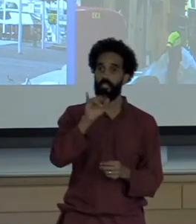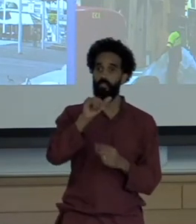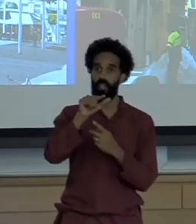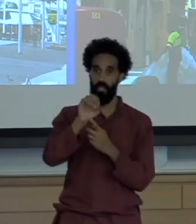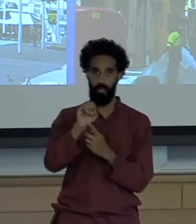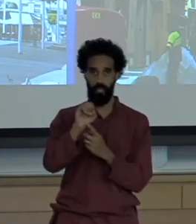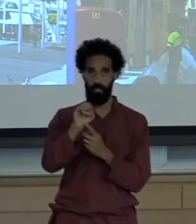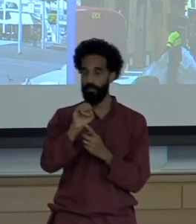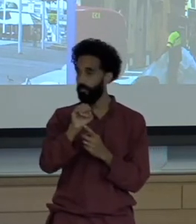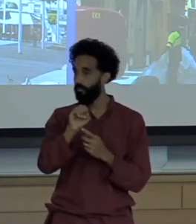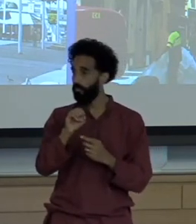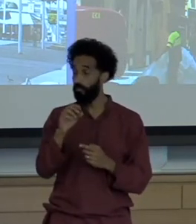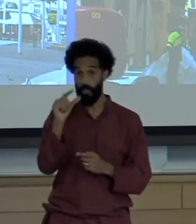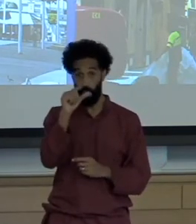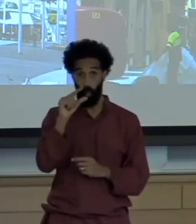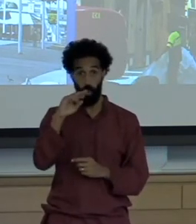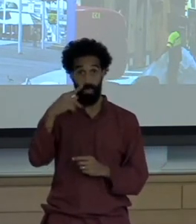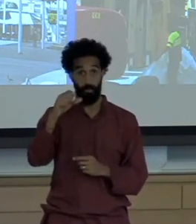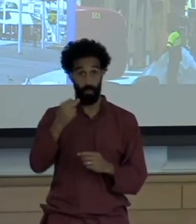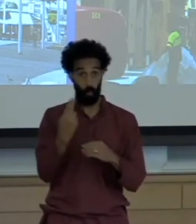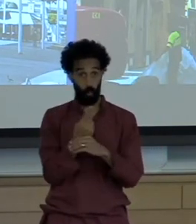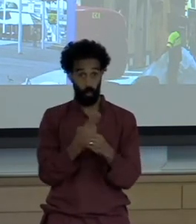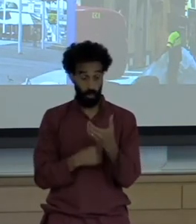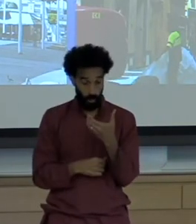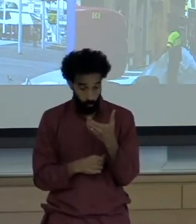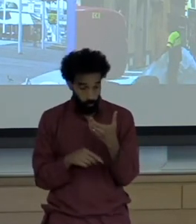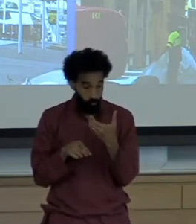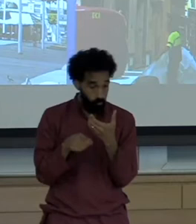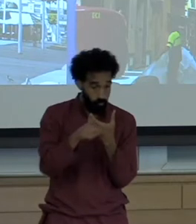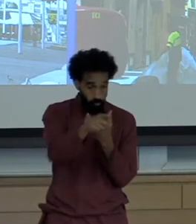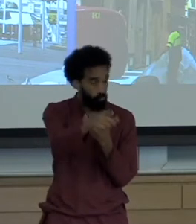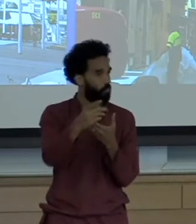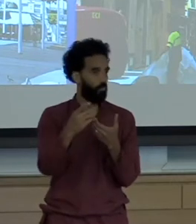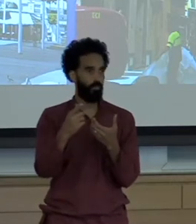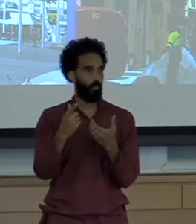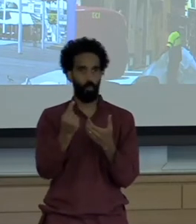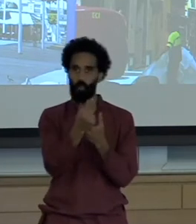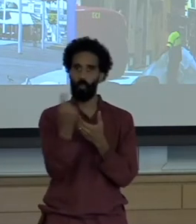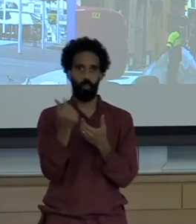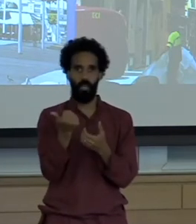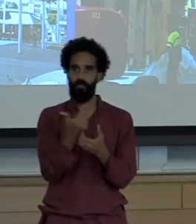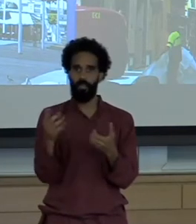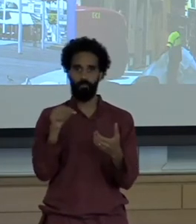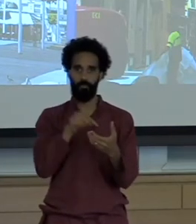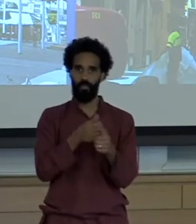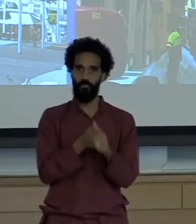Google Maps got us there too, right and got us around and what we saw there were that